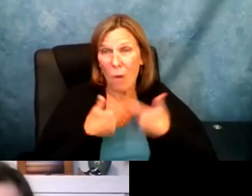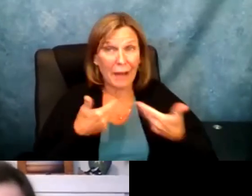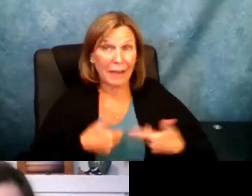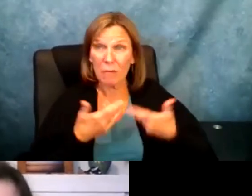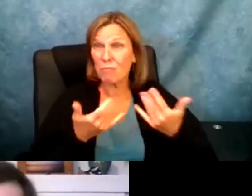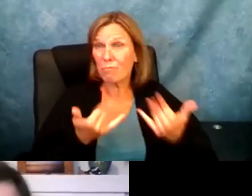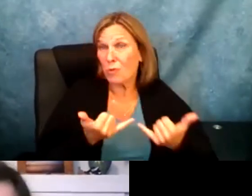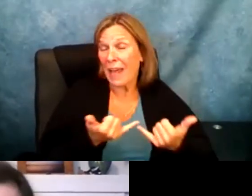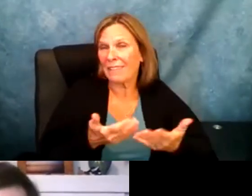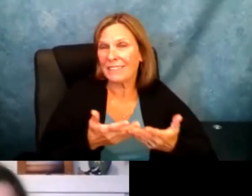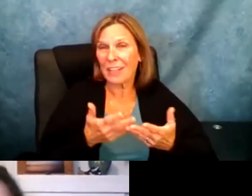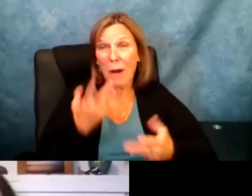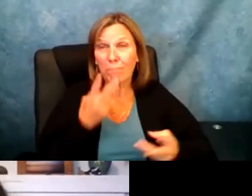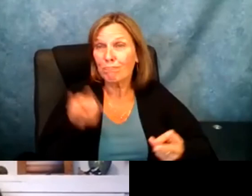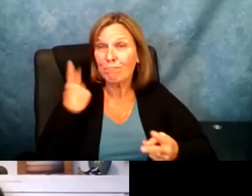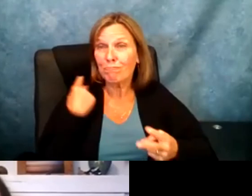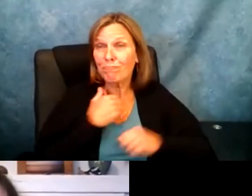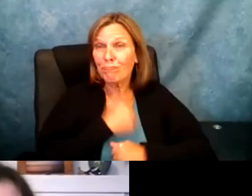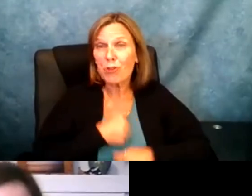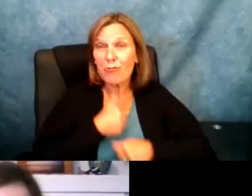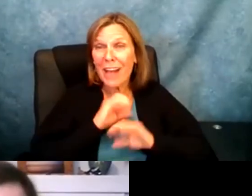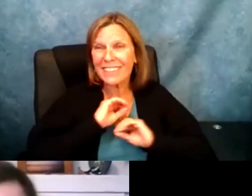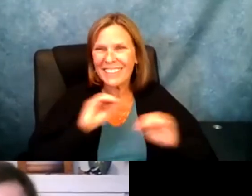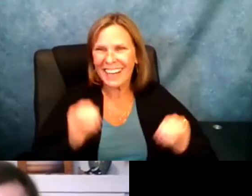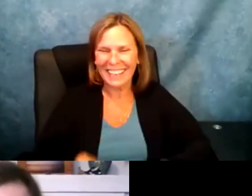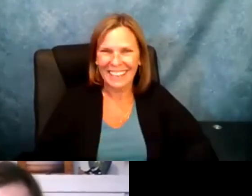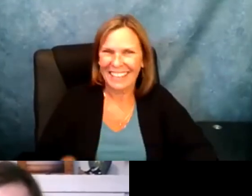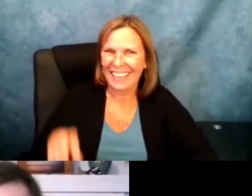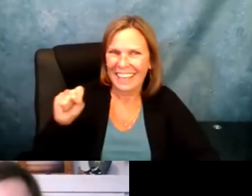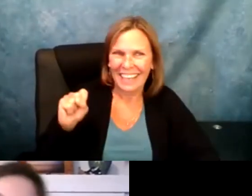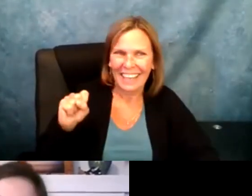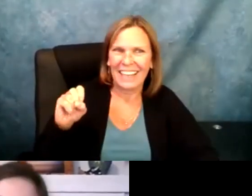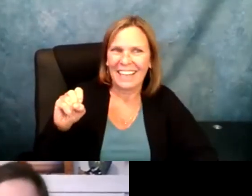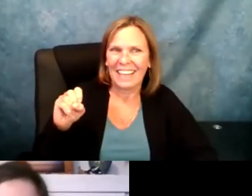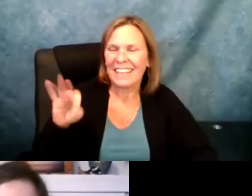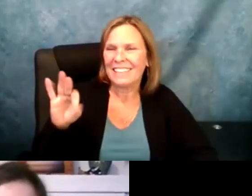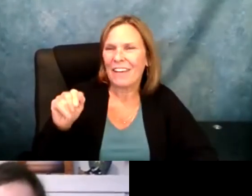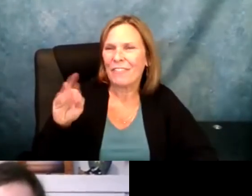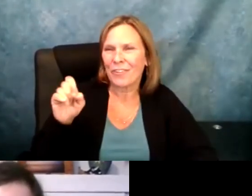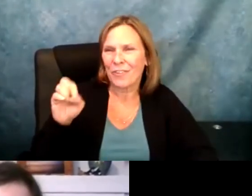feel very fortunate to be where I am and who I am and how I am these